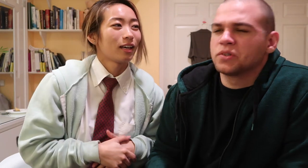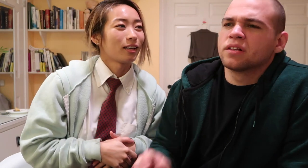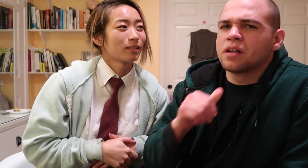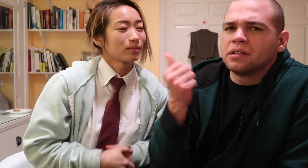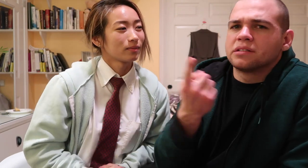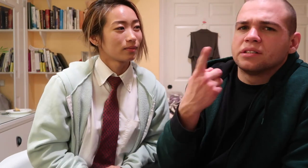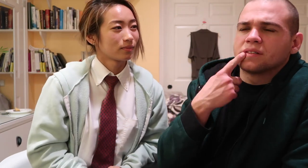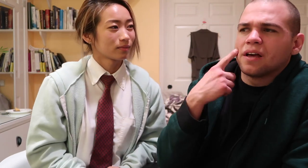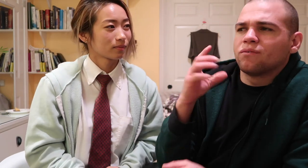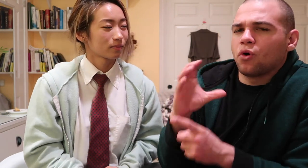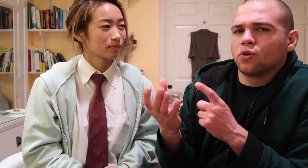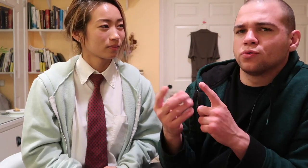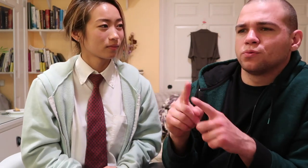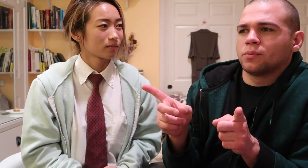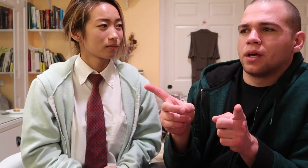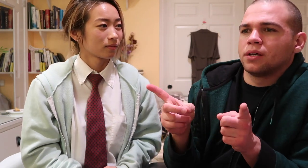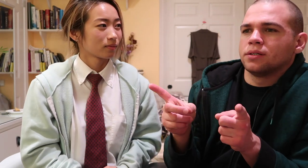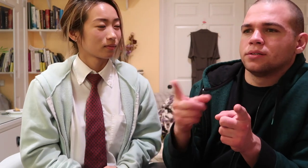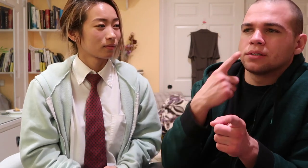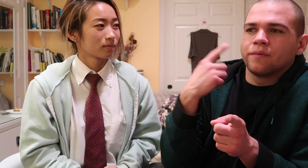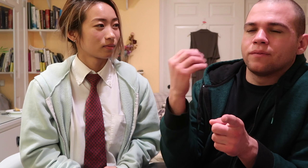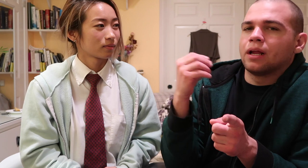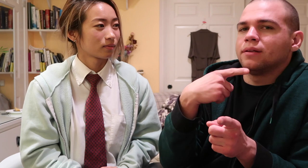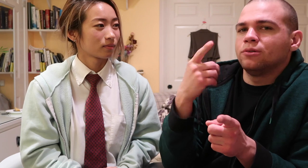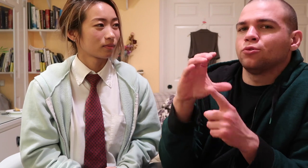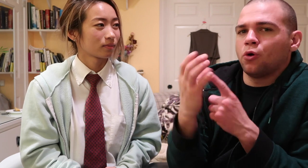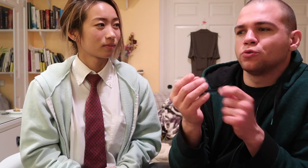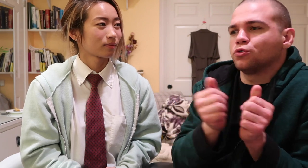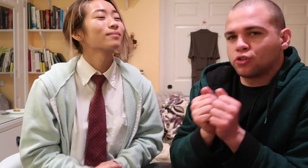not just Deaf culture but Deaf and hearing culture together